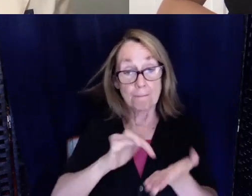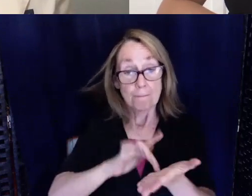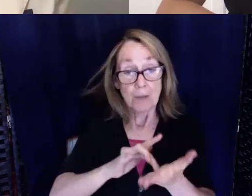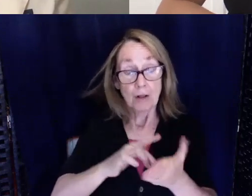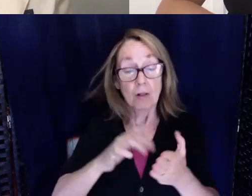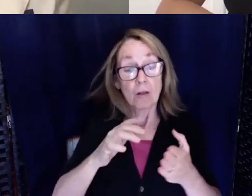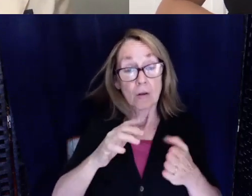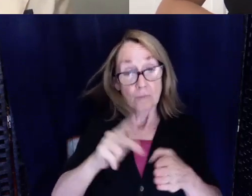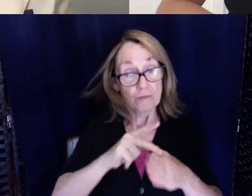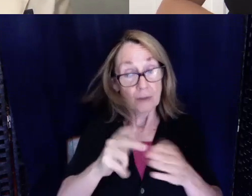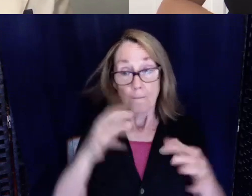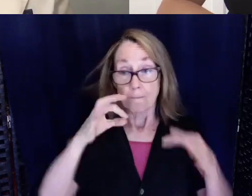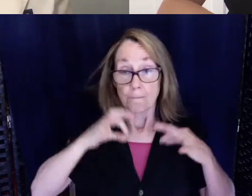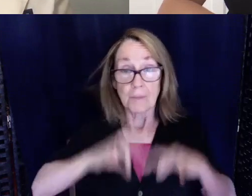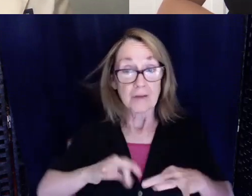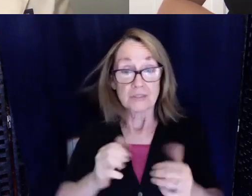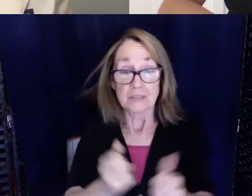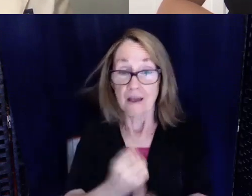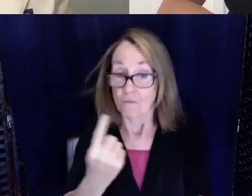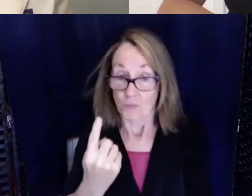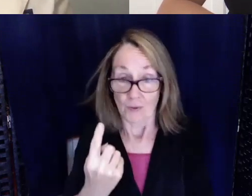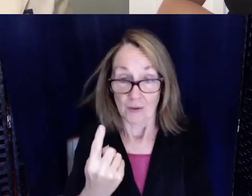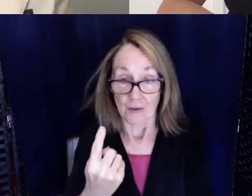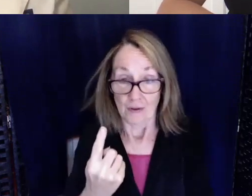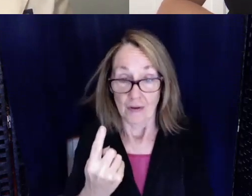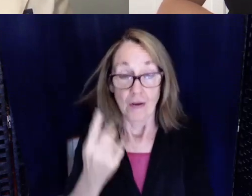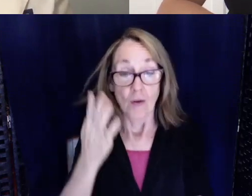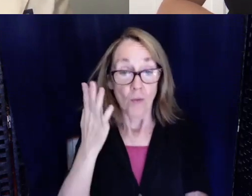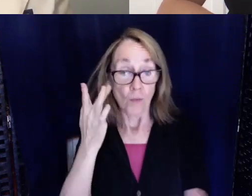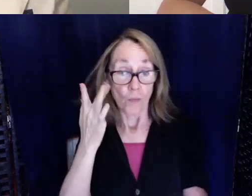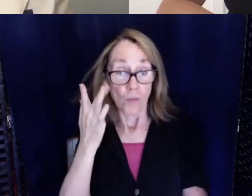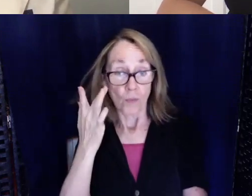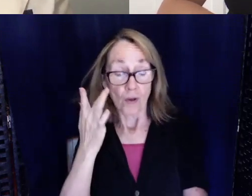to everyone. We're very observant. We're very